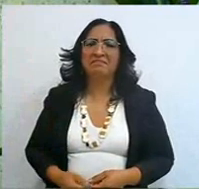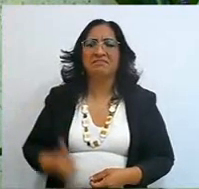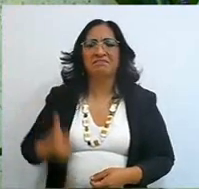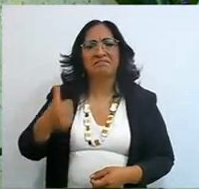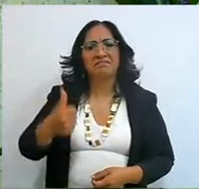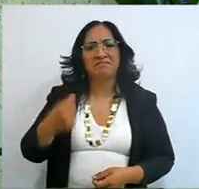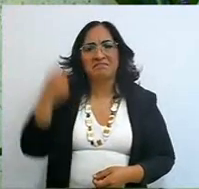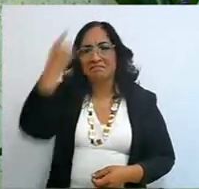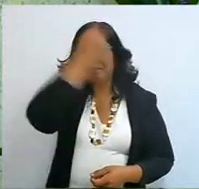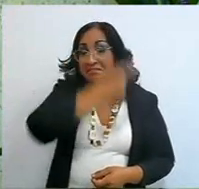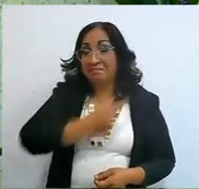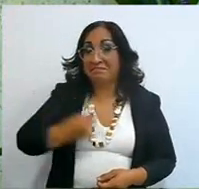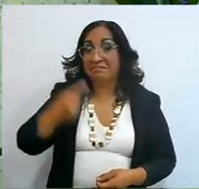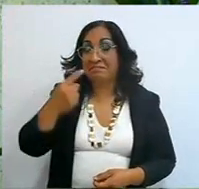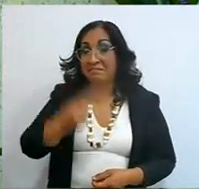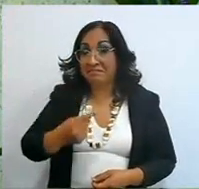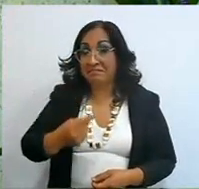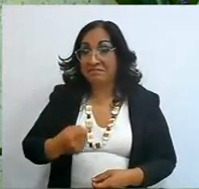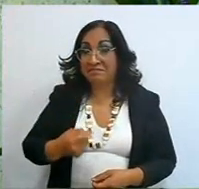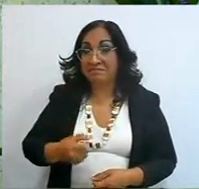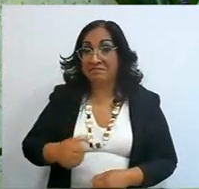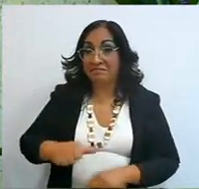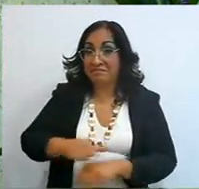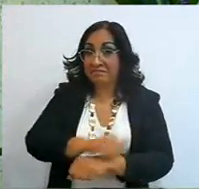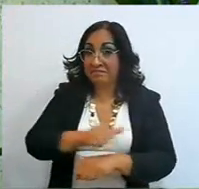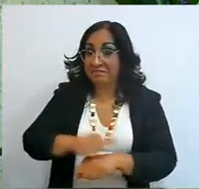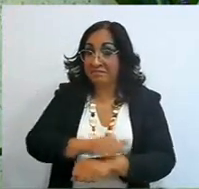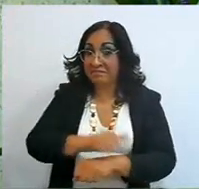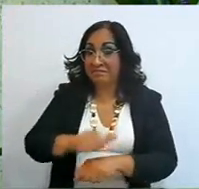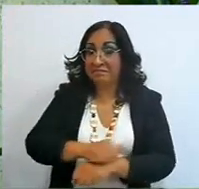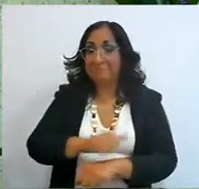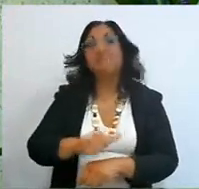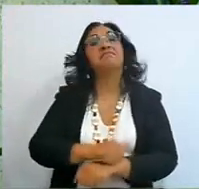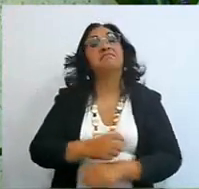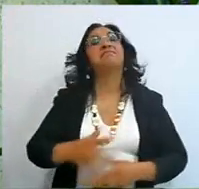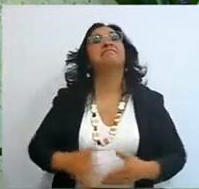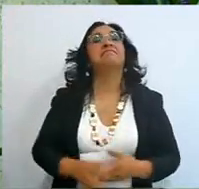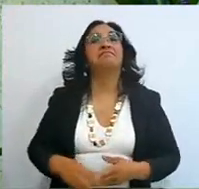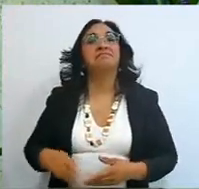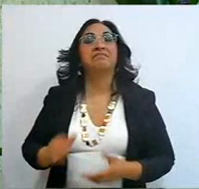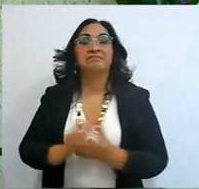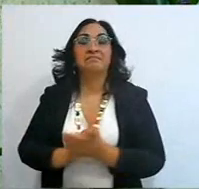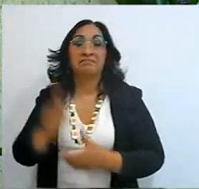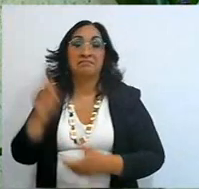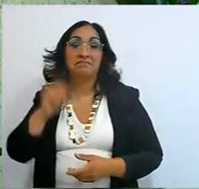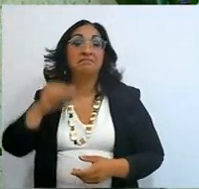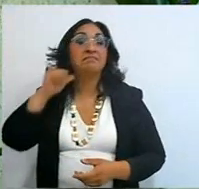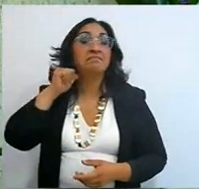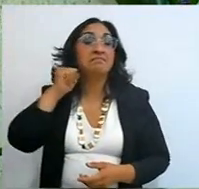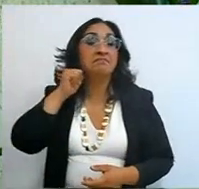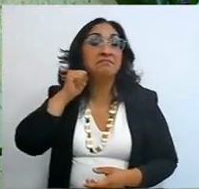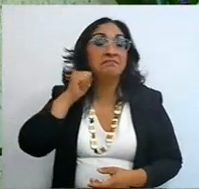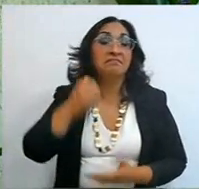her husband, a prominent lawyer in Guadalajara, allows her to be here,